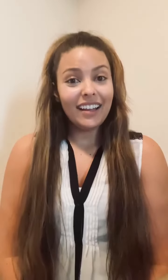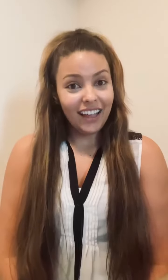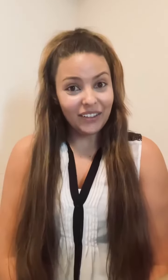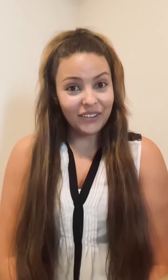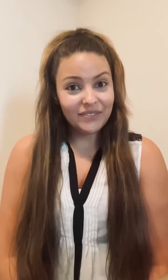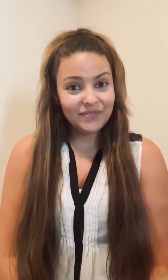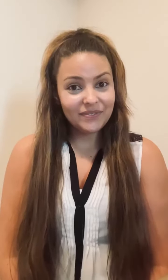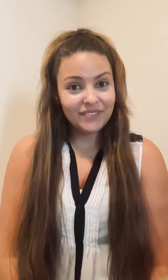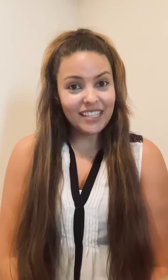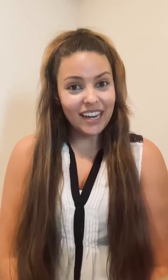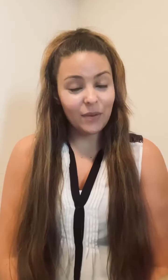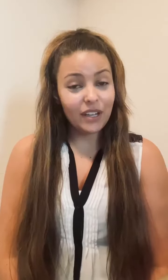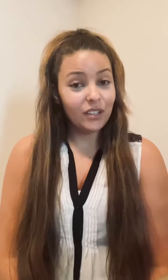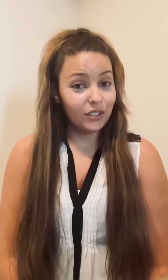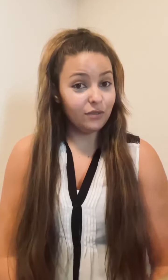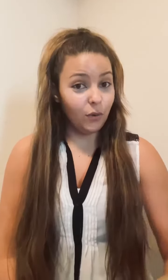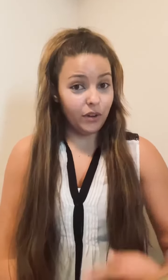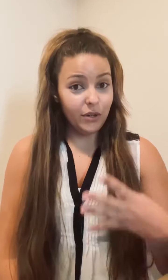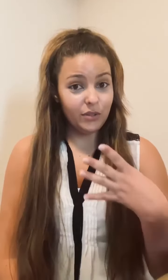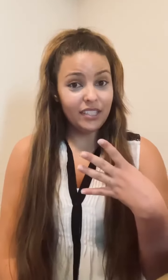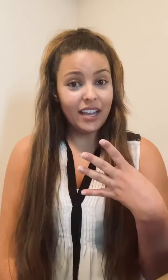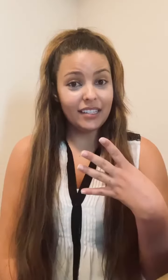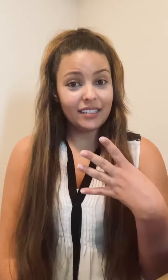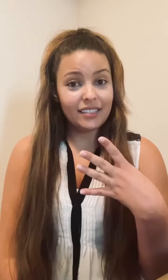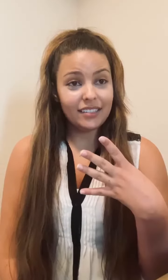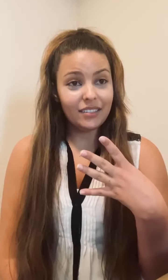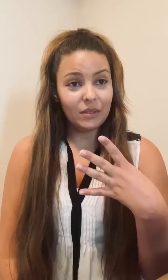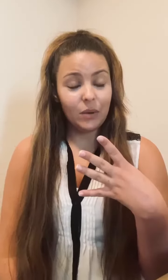Hello Today we're going to learn four new signs.